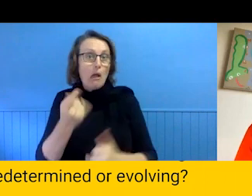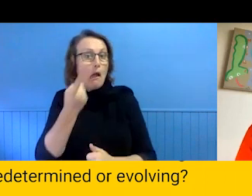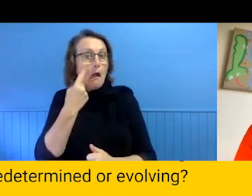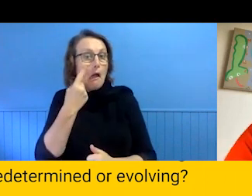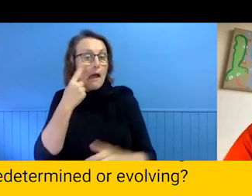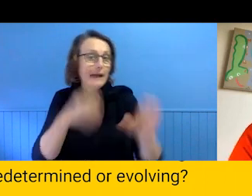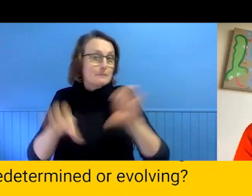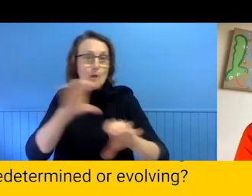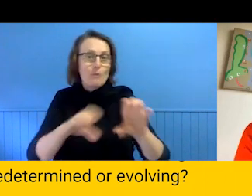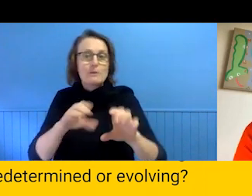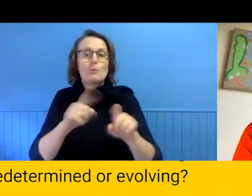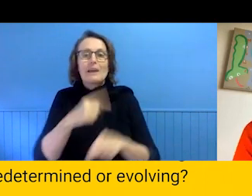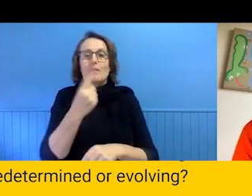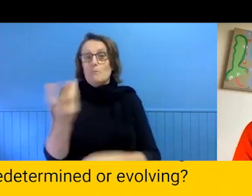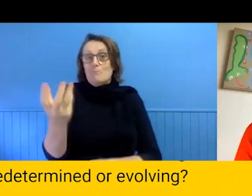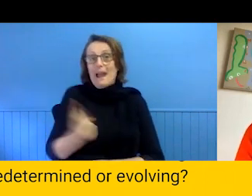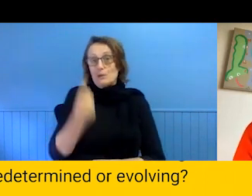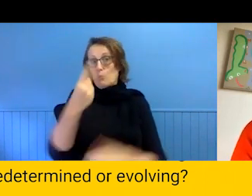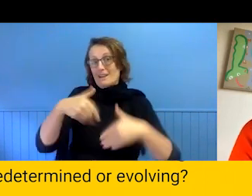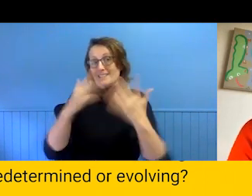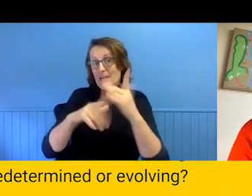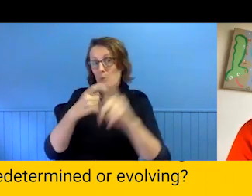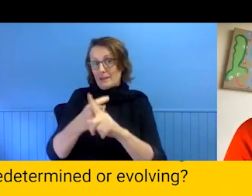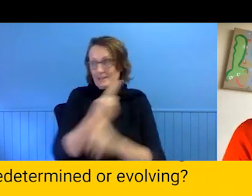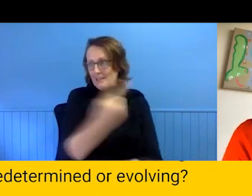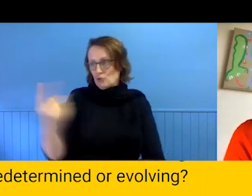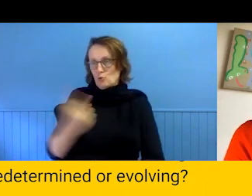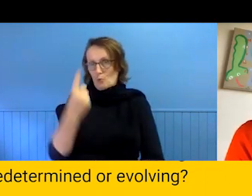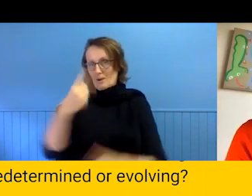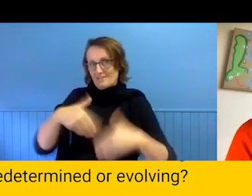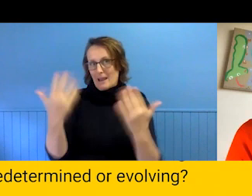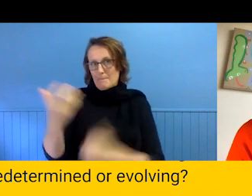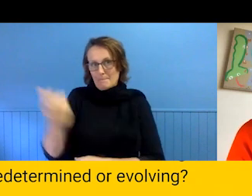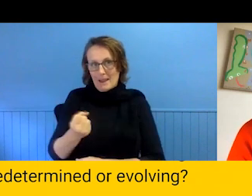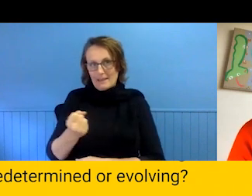and we also have an operations manager Bec Macauley and she keeps